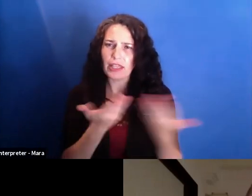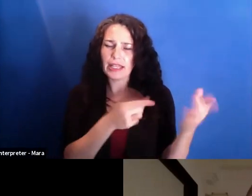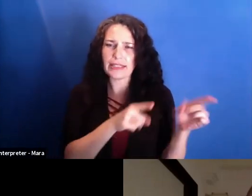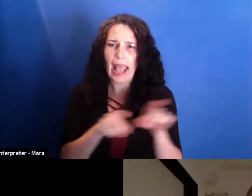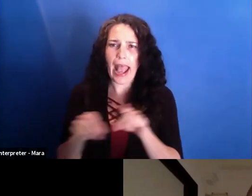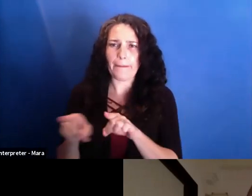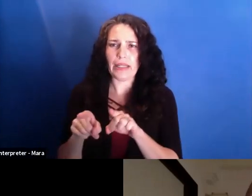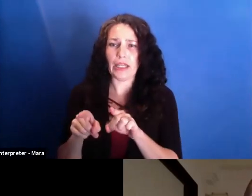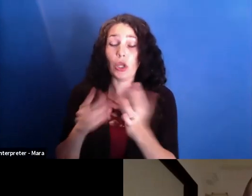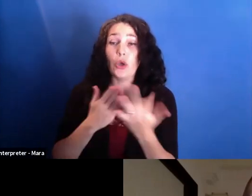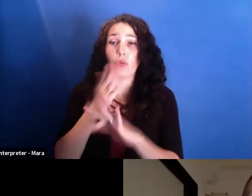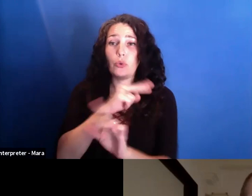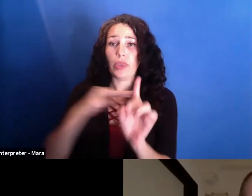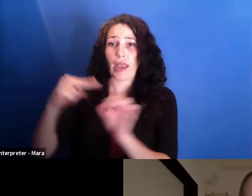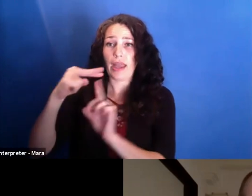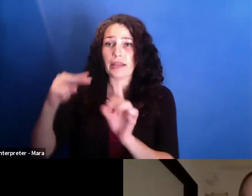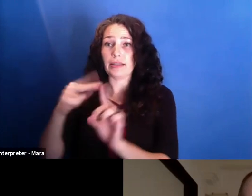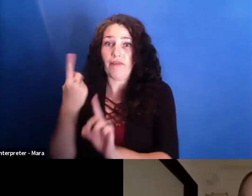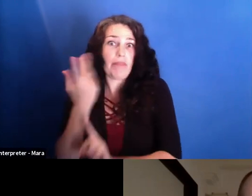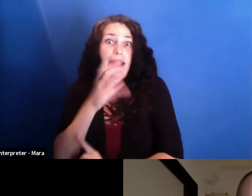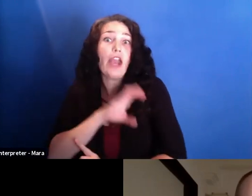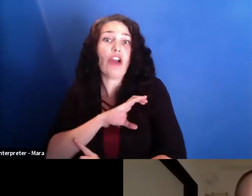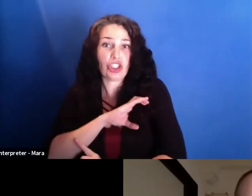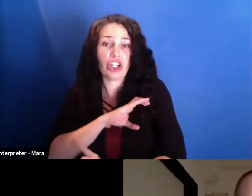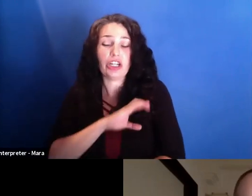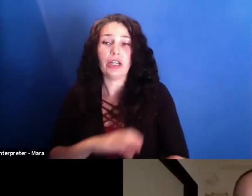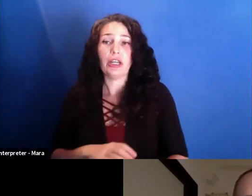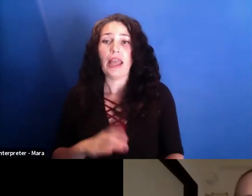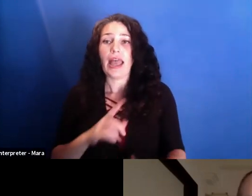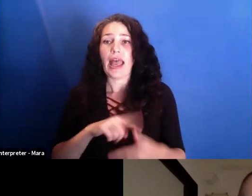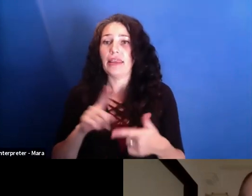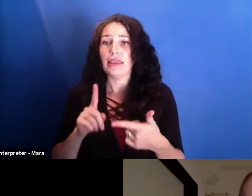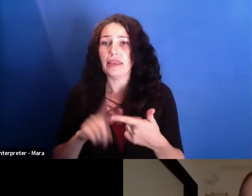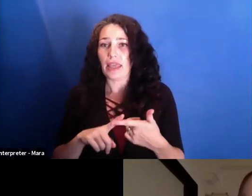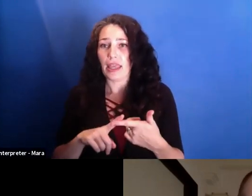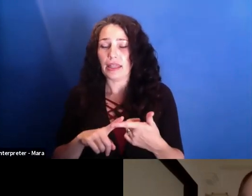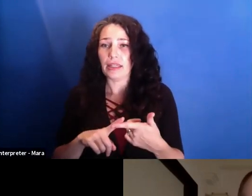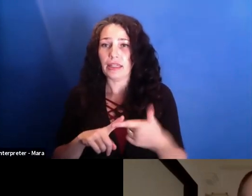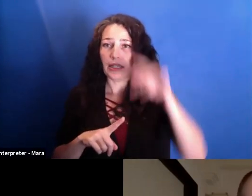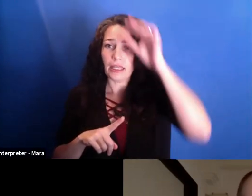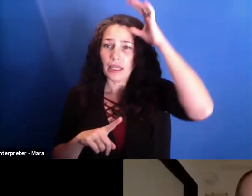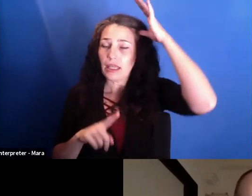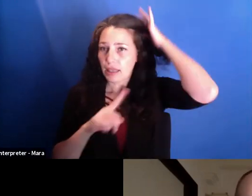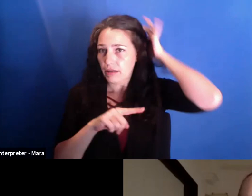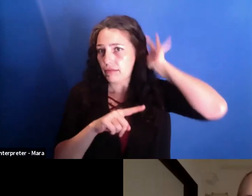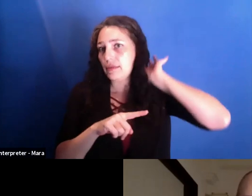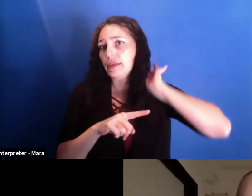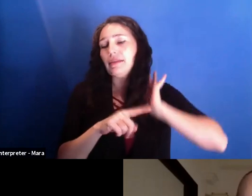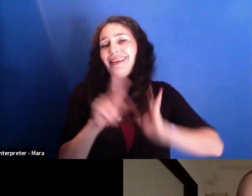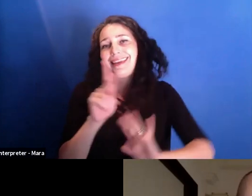of a character? And then Catalin Tolontan and his team at the "Sports Gazette" were the only ones